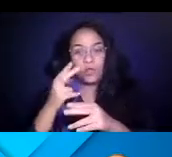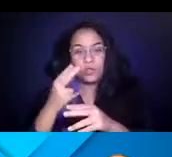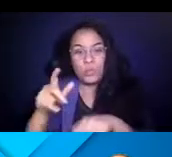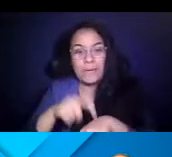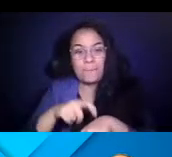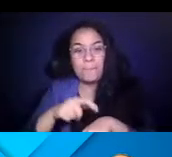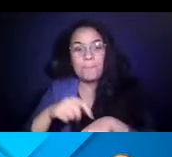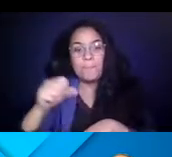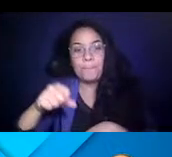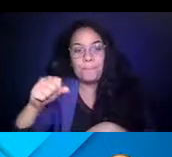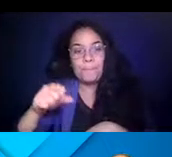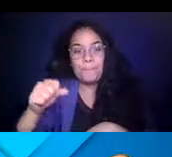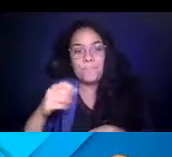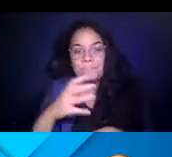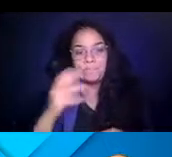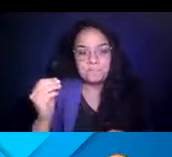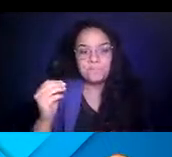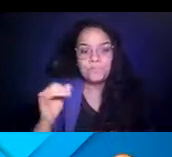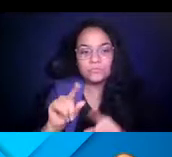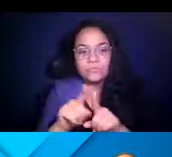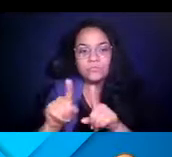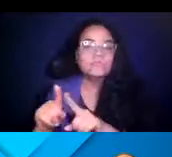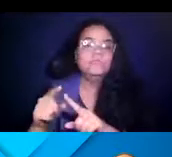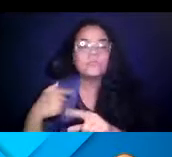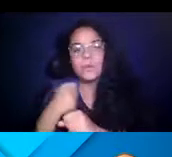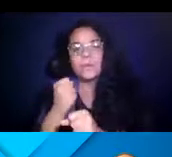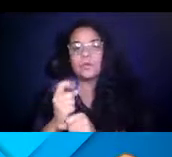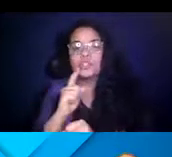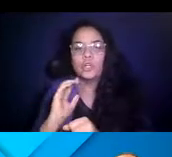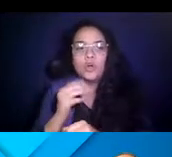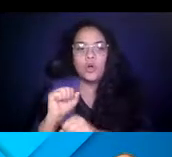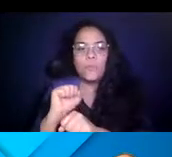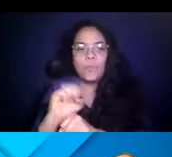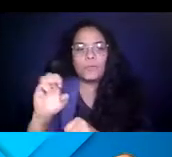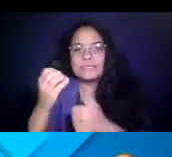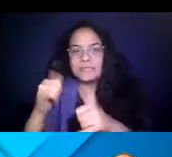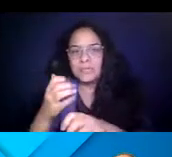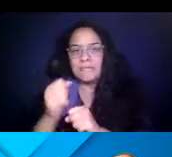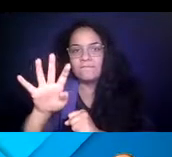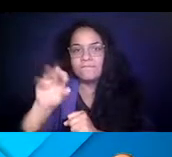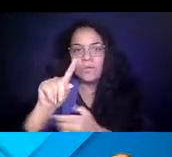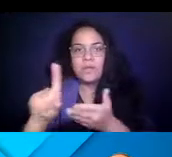14:49:55 And we made sure that our employees were still able to get 40 hours minimum of